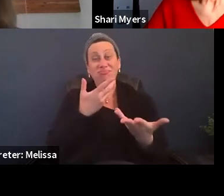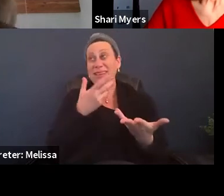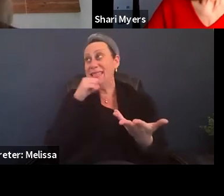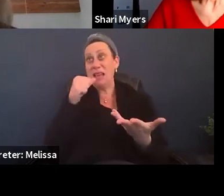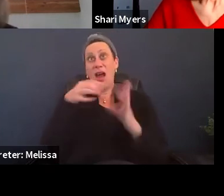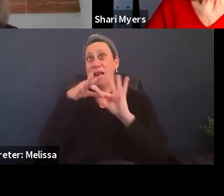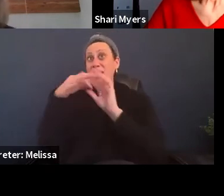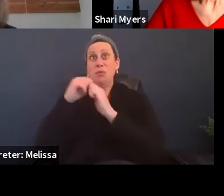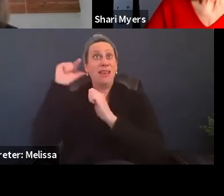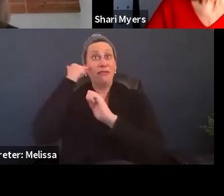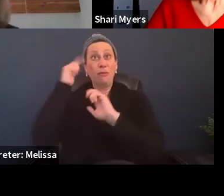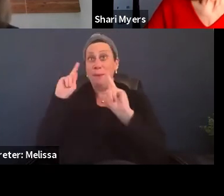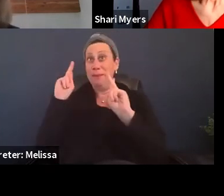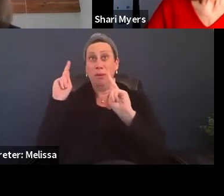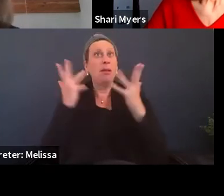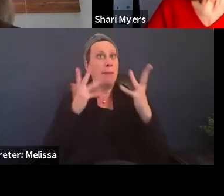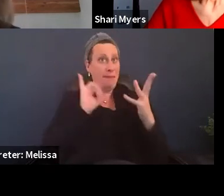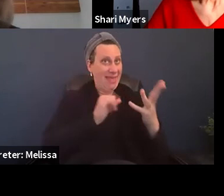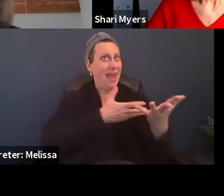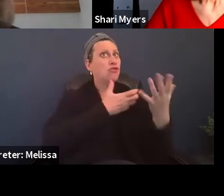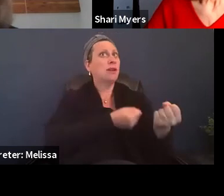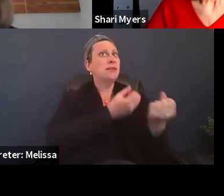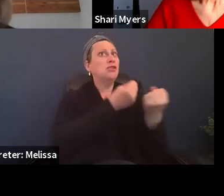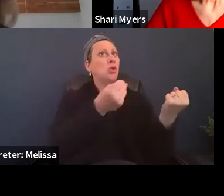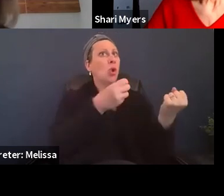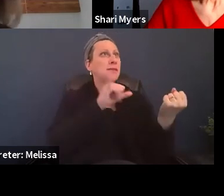people, it might be that trusted source. So that's all.